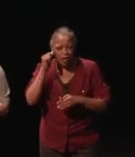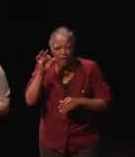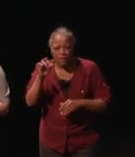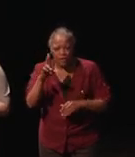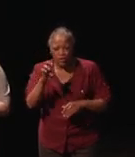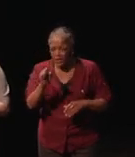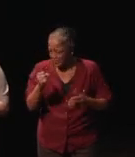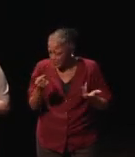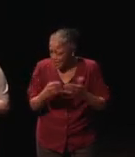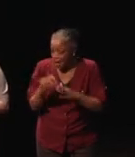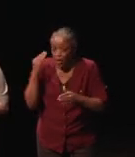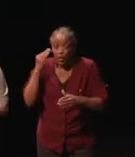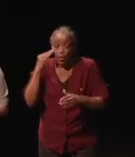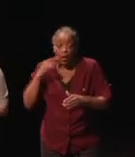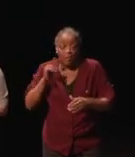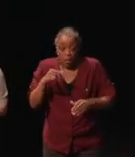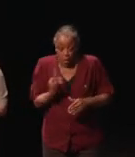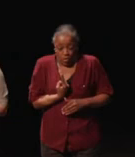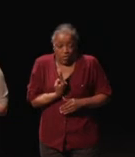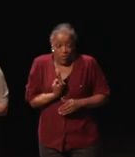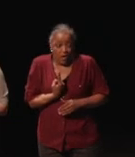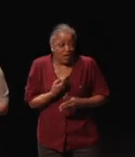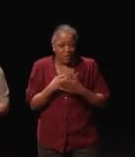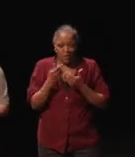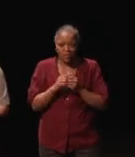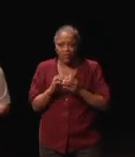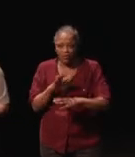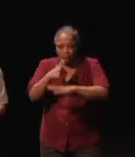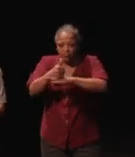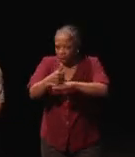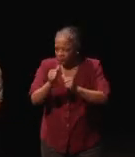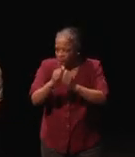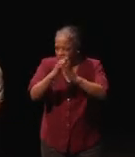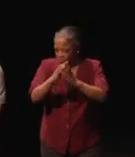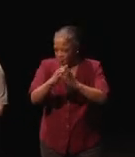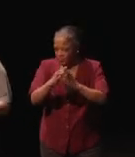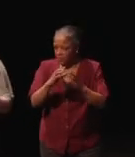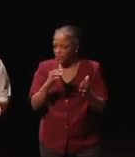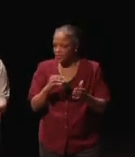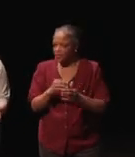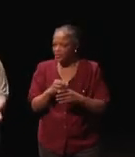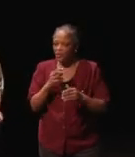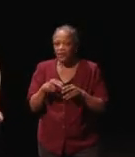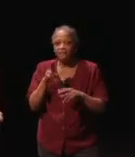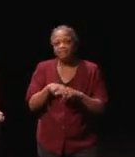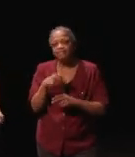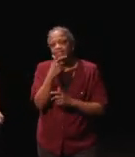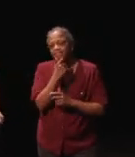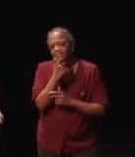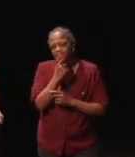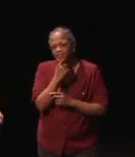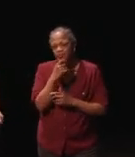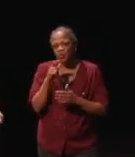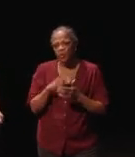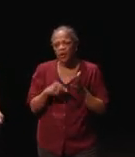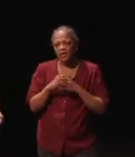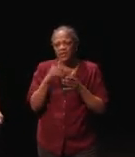and I knew that I would be the only one who would be likely to implement this. So I took a step back and I'm like okay, so what's our common denominator?